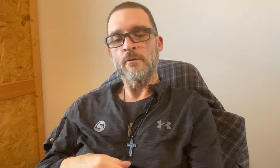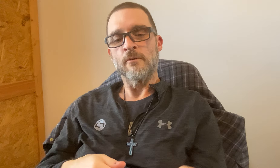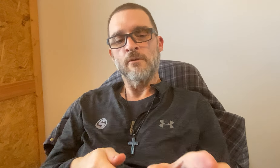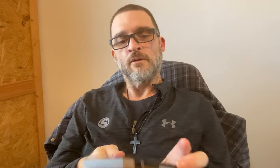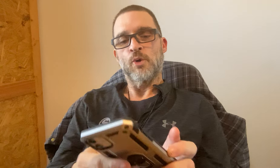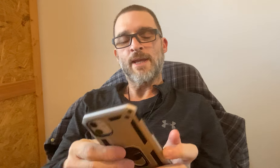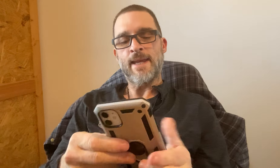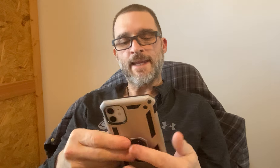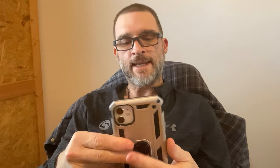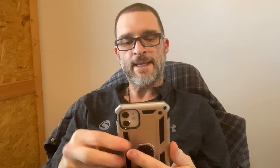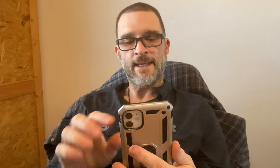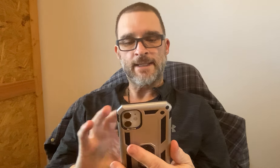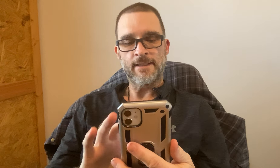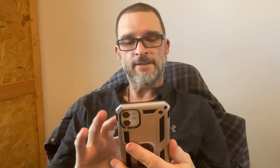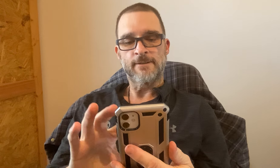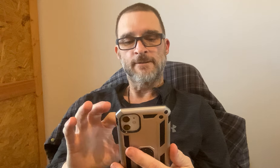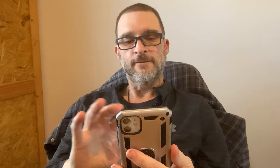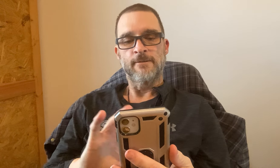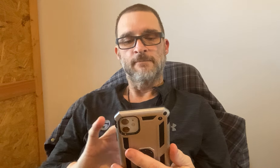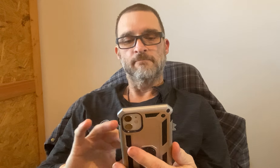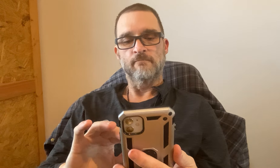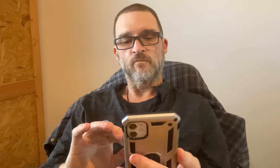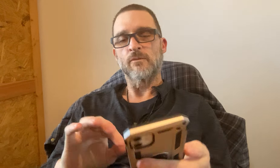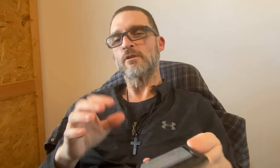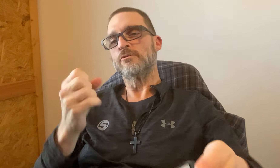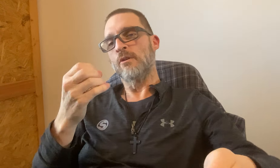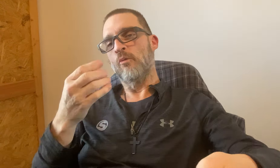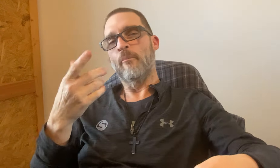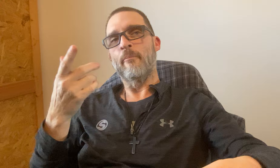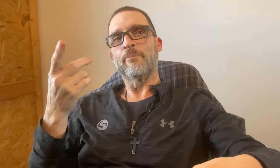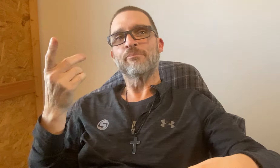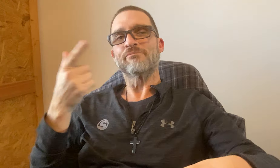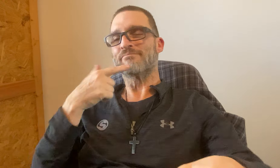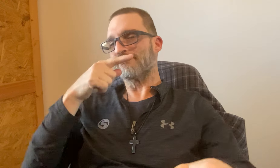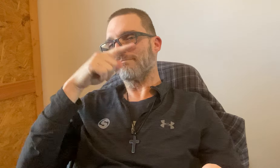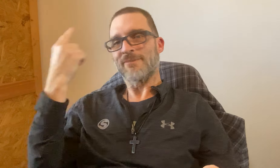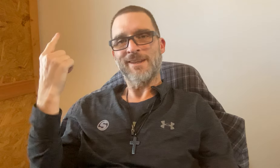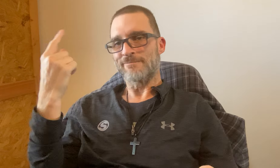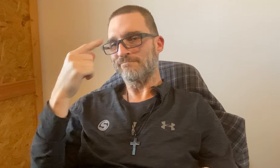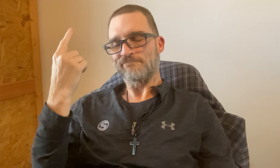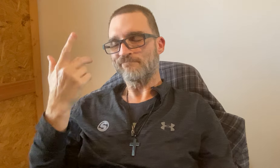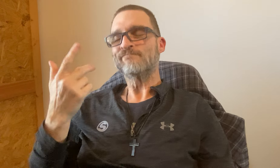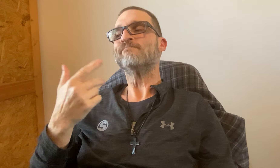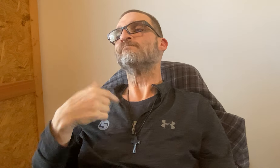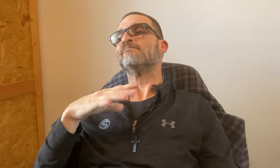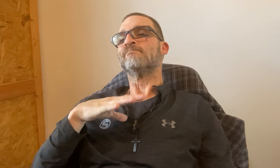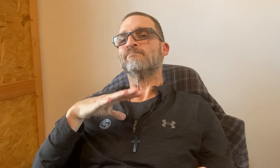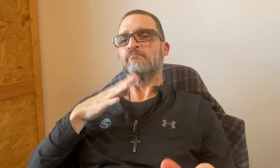I'm going to take the opportunity to finish the vlog. So they said black on black won't work.